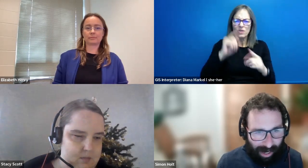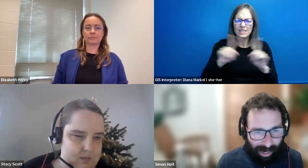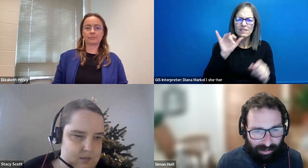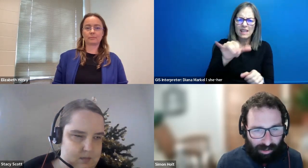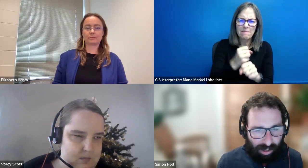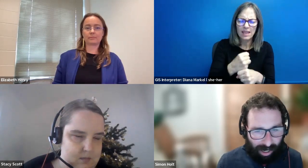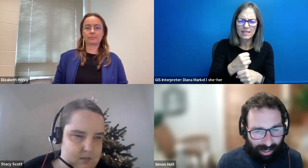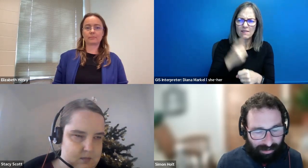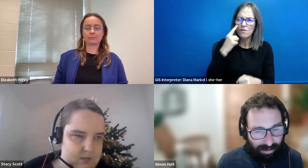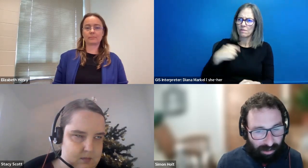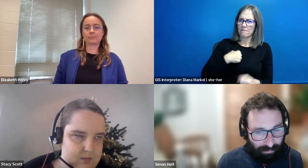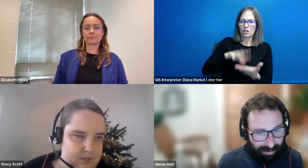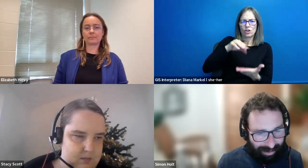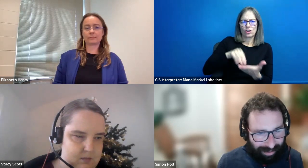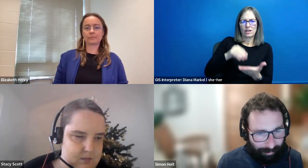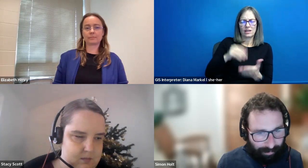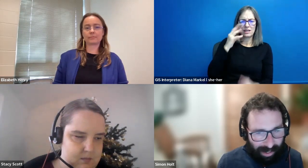Simon Holt: And conversely,